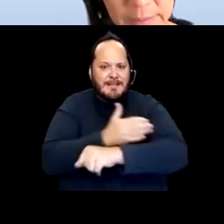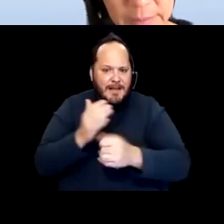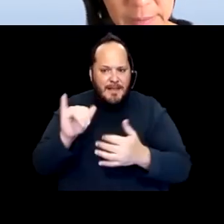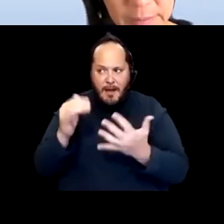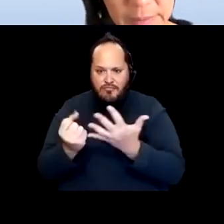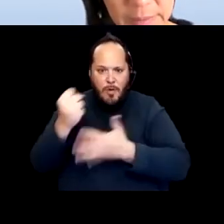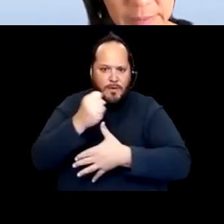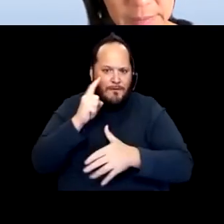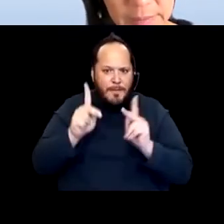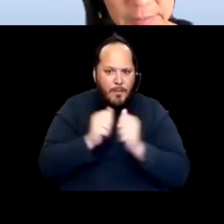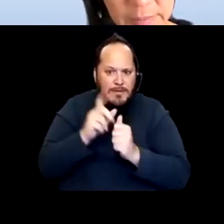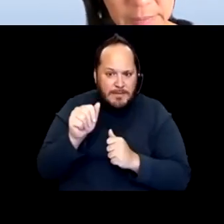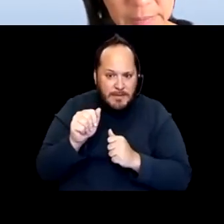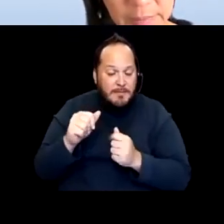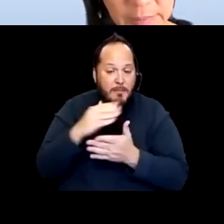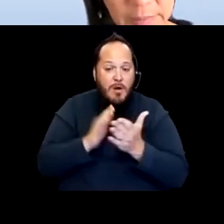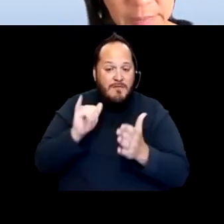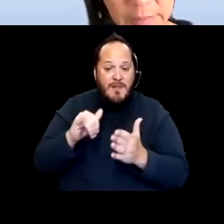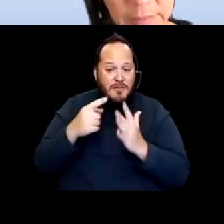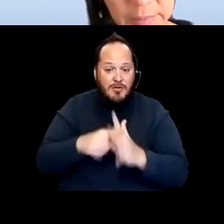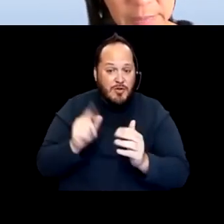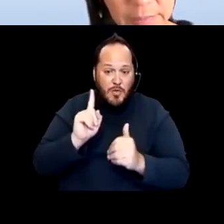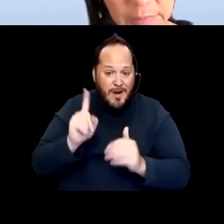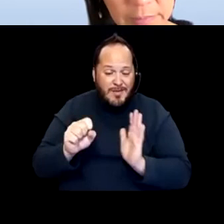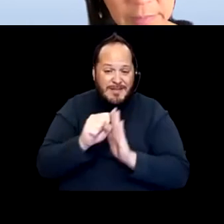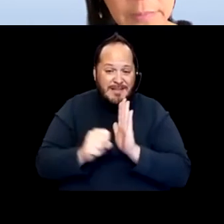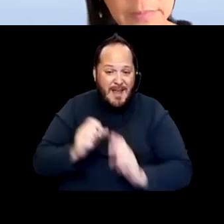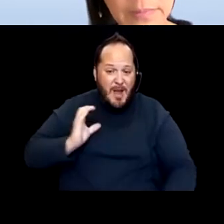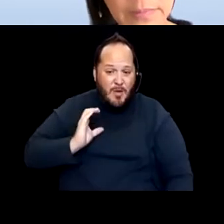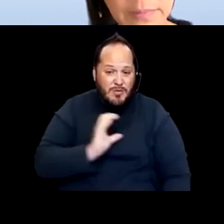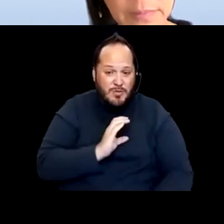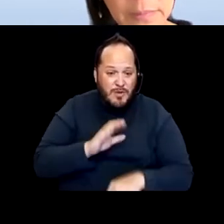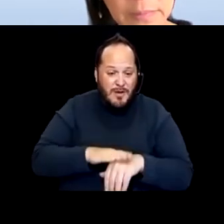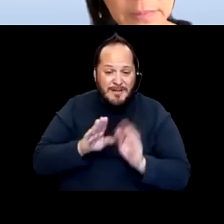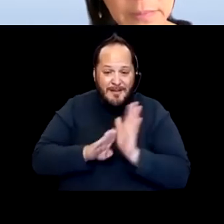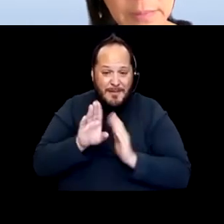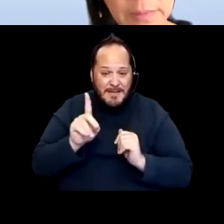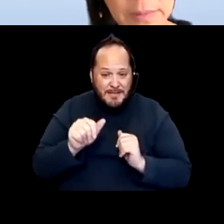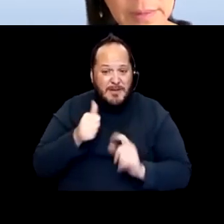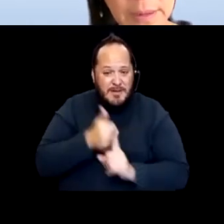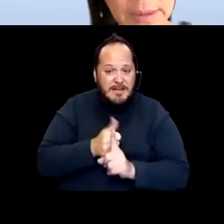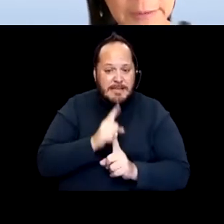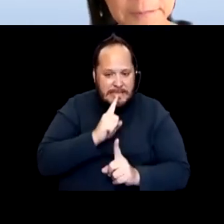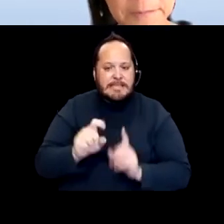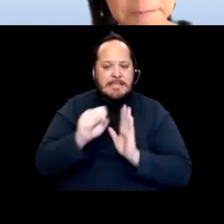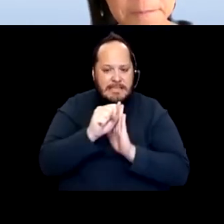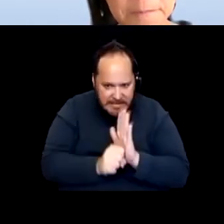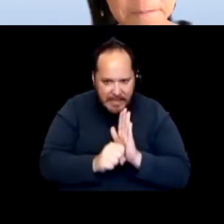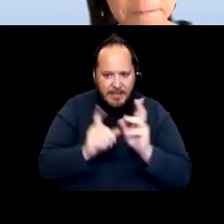with the structure of the state council. The State Council on Developmental Disabilities is a state department. But we are independent.